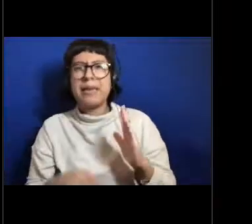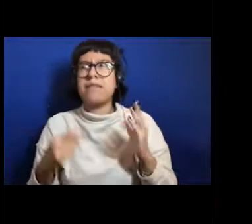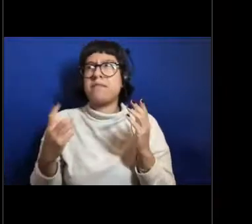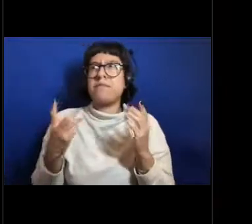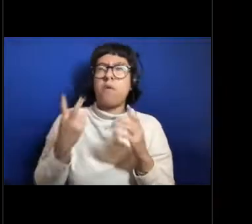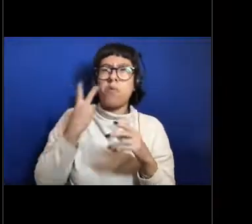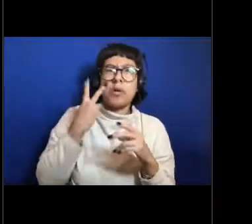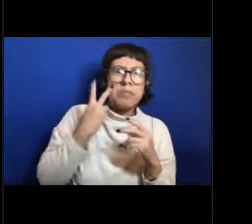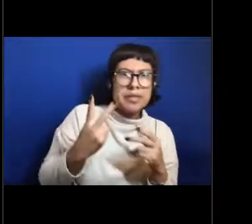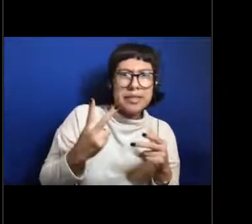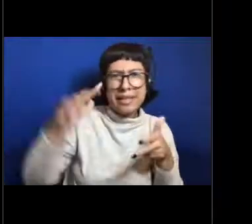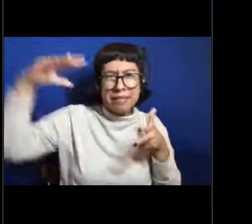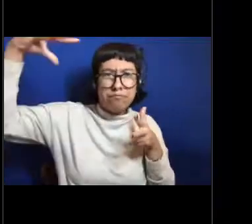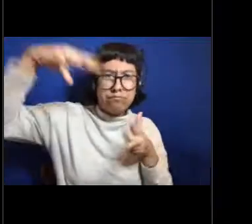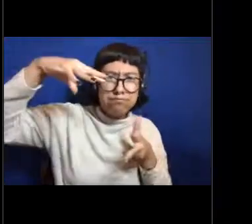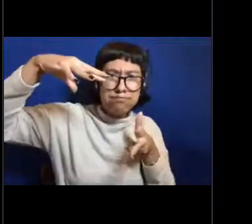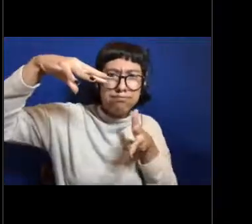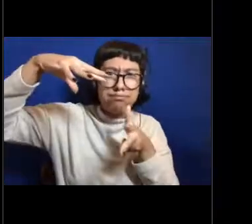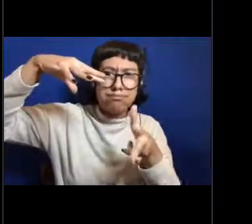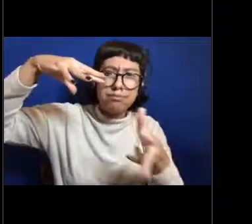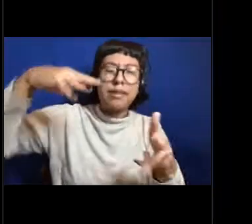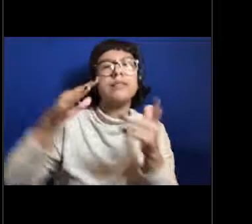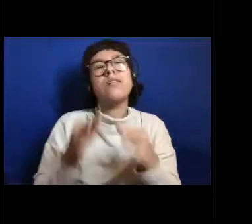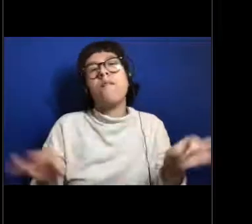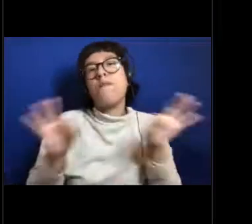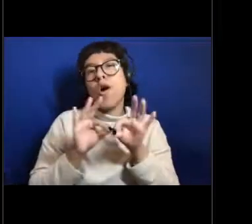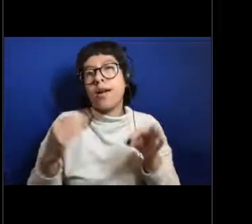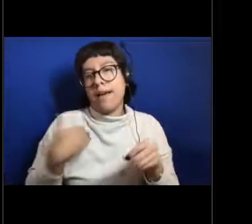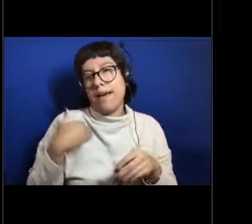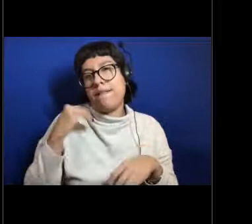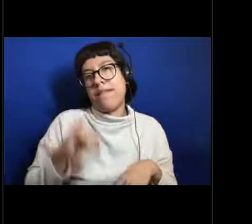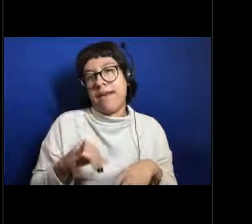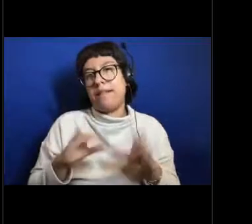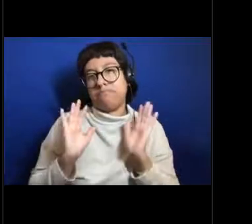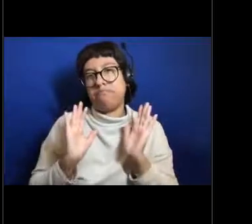and so that's really important to have that two-bodied system when we're working those areas.